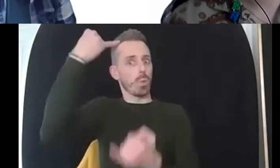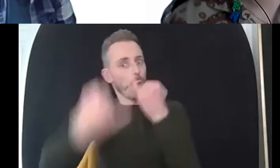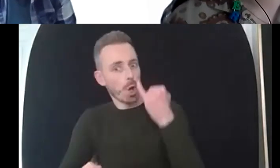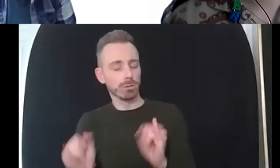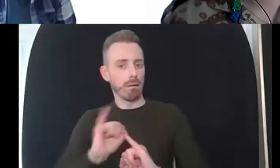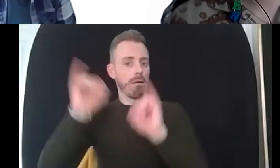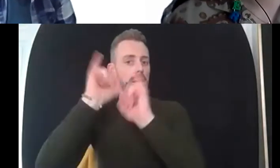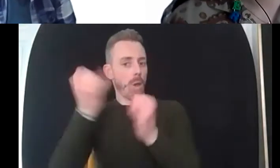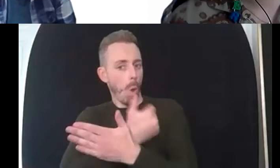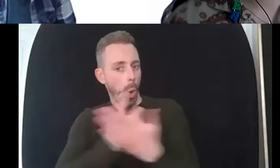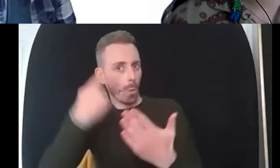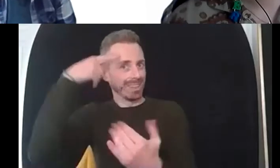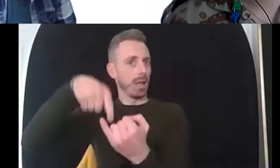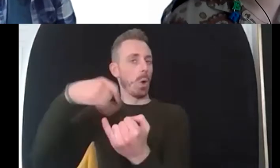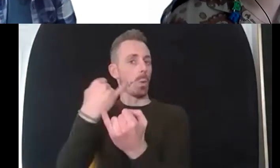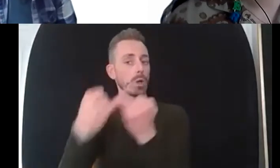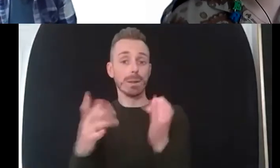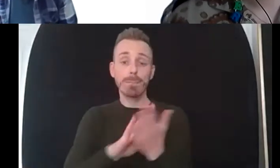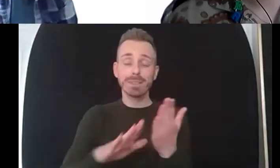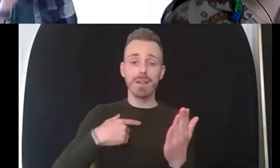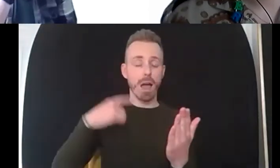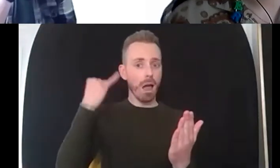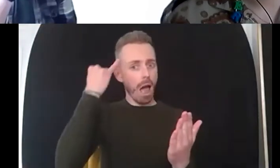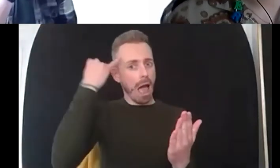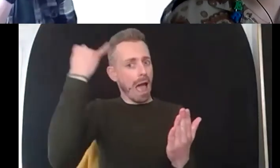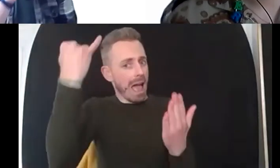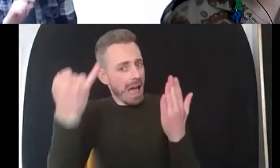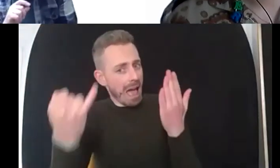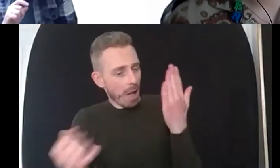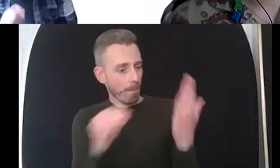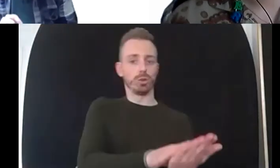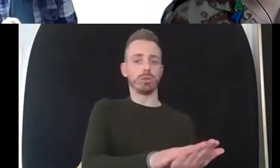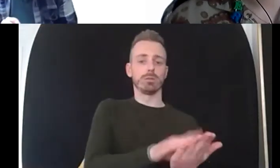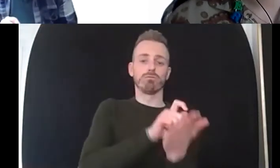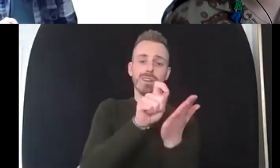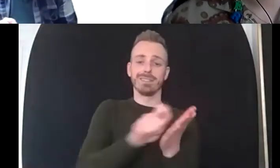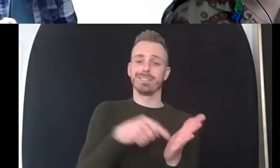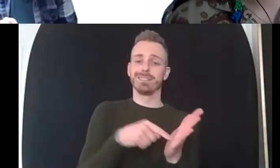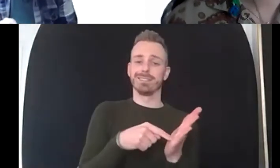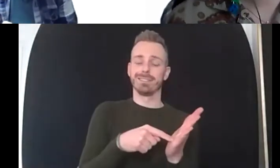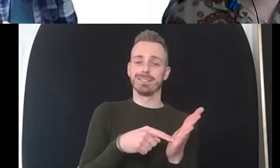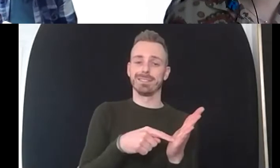label it catastrophization i can then think i wonder if my best friend was thinking this what